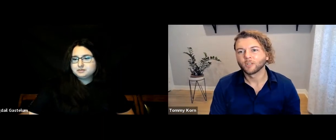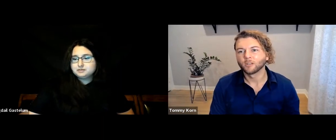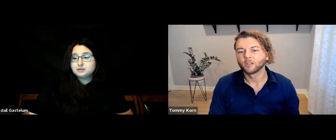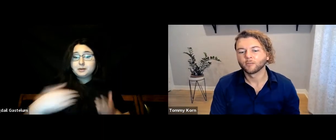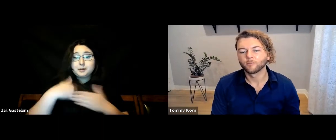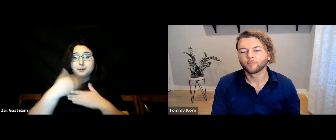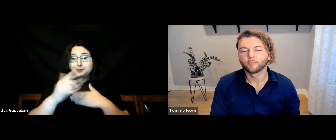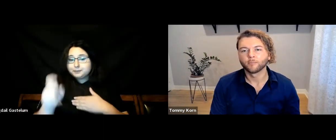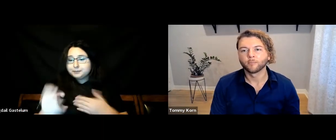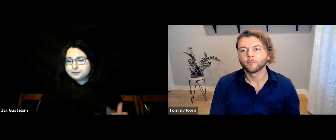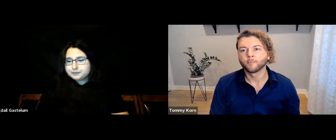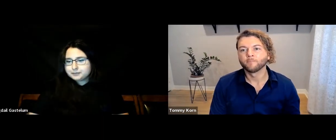[Bigdail] Great, so next question.